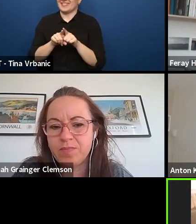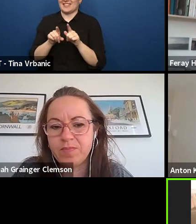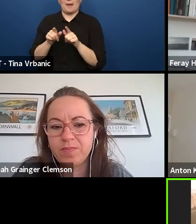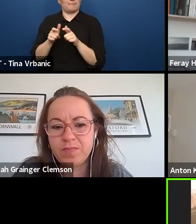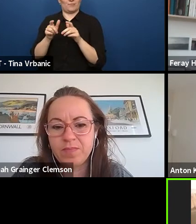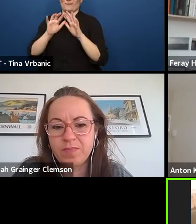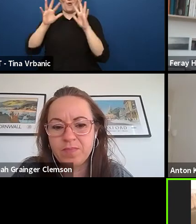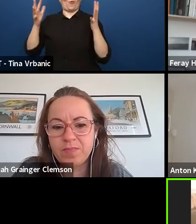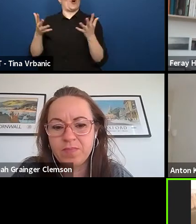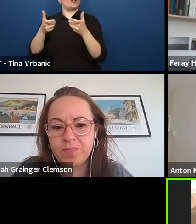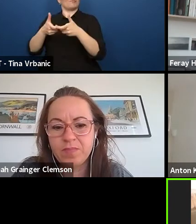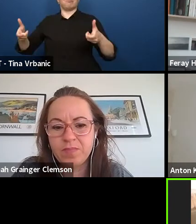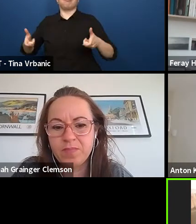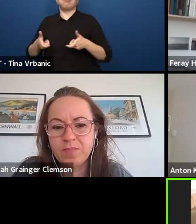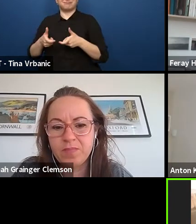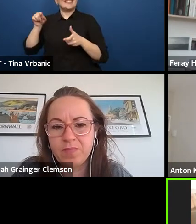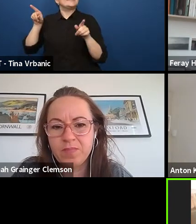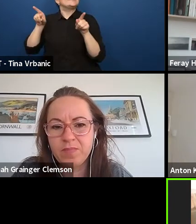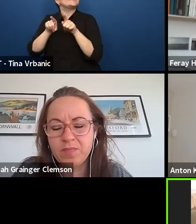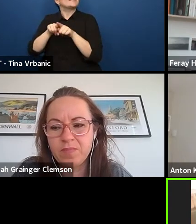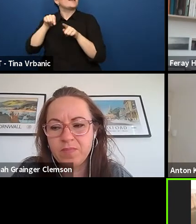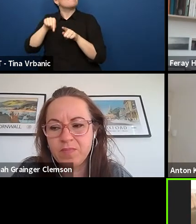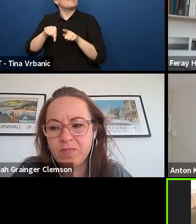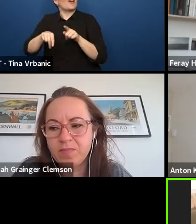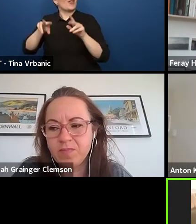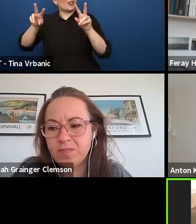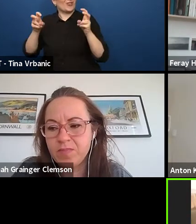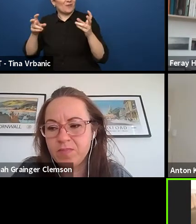that was no one is left behind.